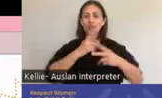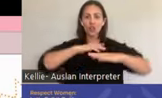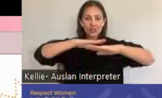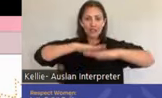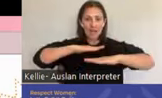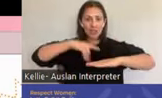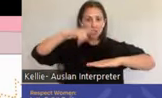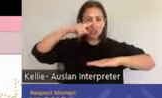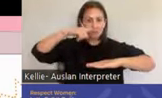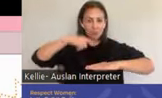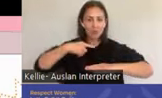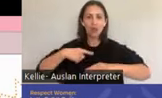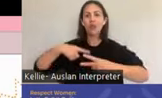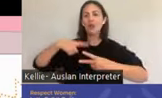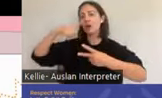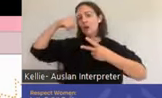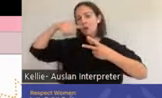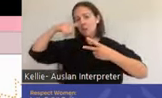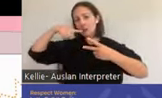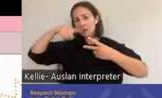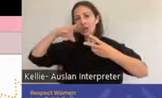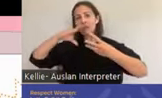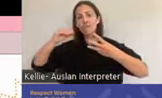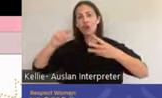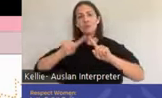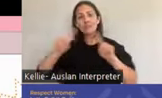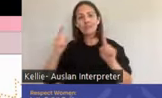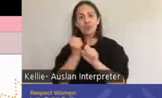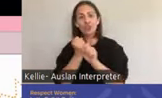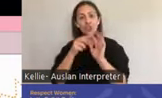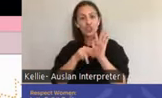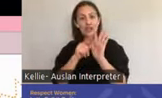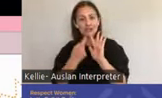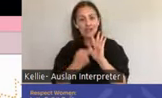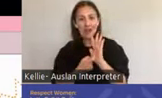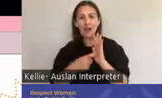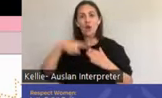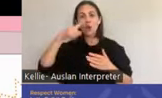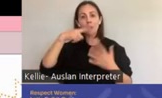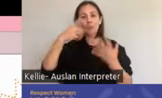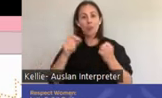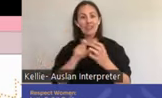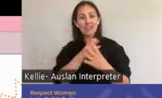sexuality diverse people, people with a disability and people from refugee migrant backgrounds.